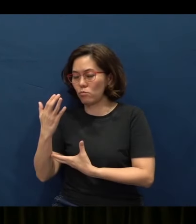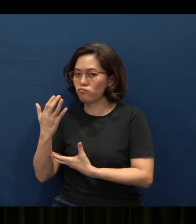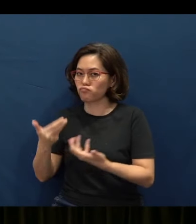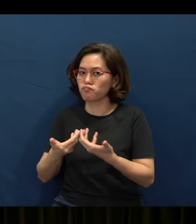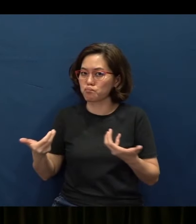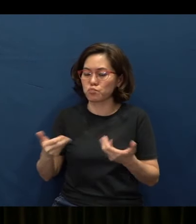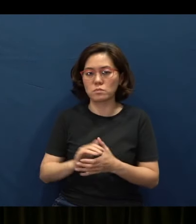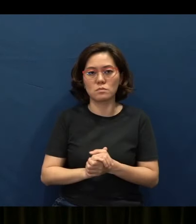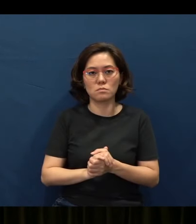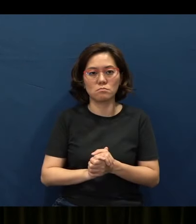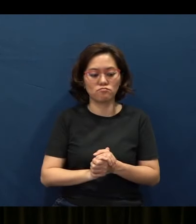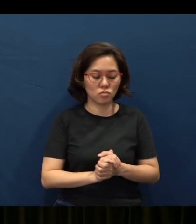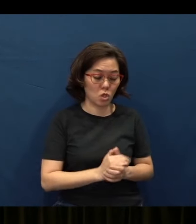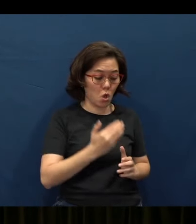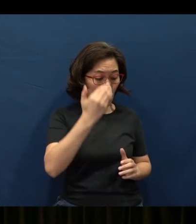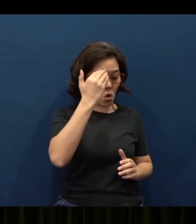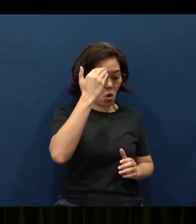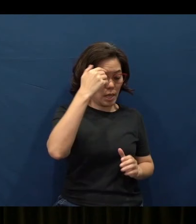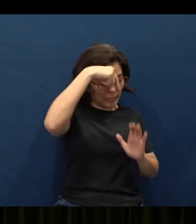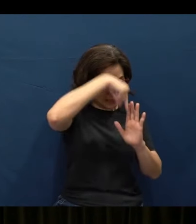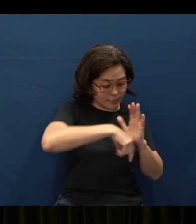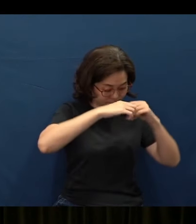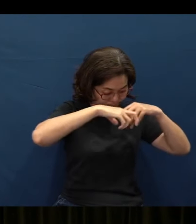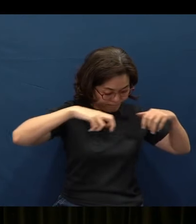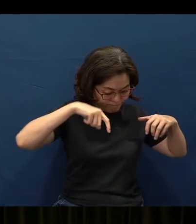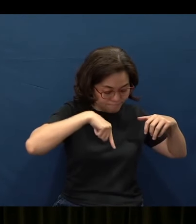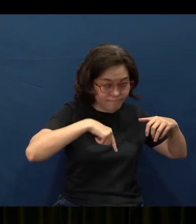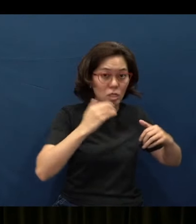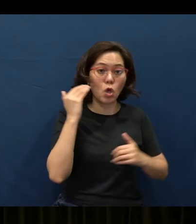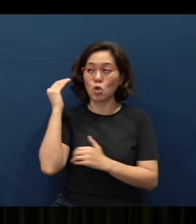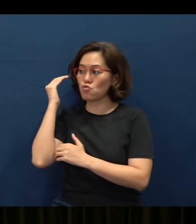Talking about insights and knowledge, well, an investment company actually